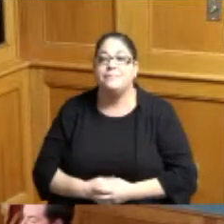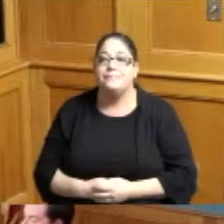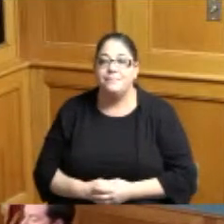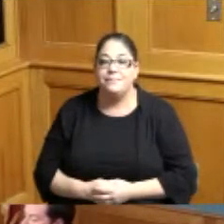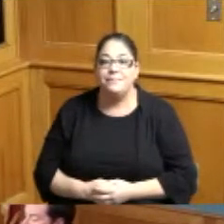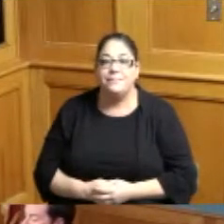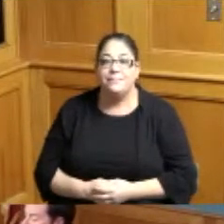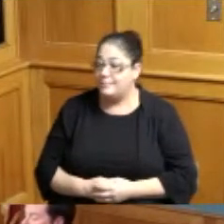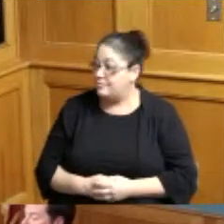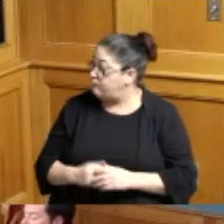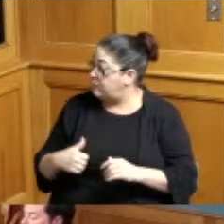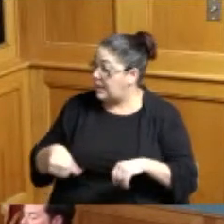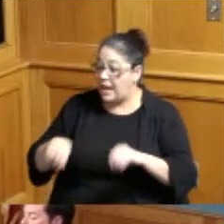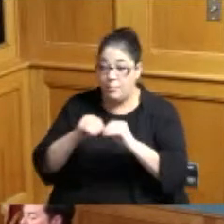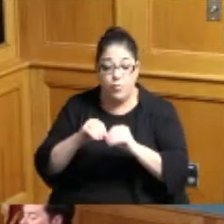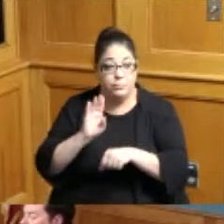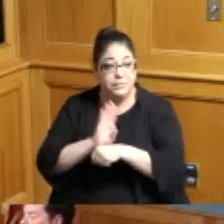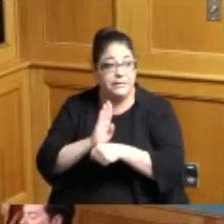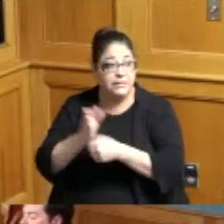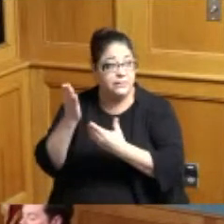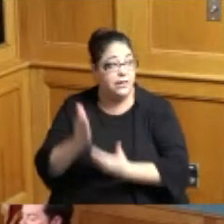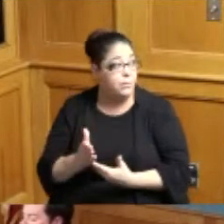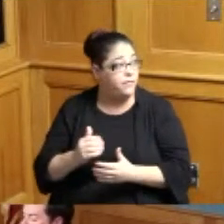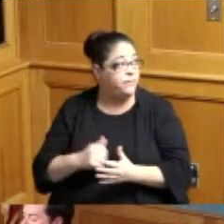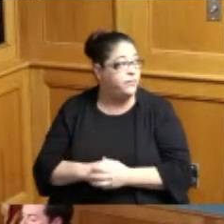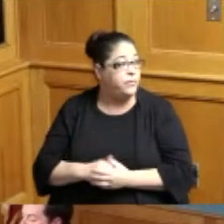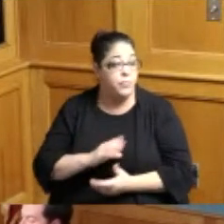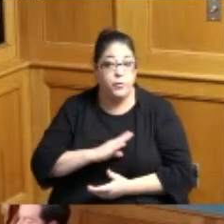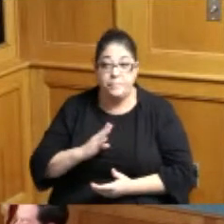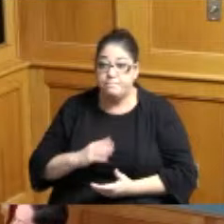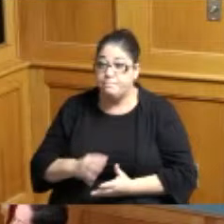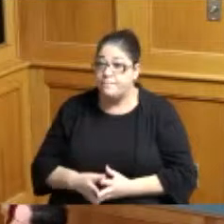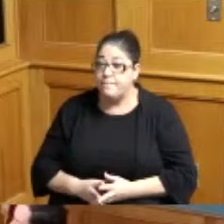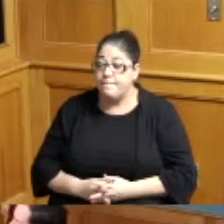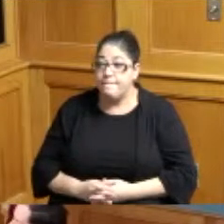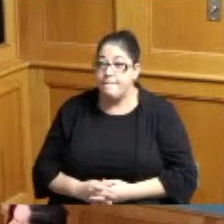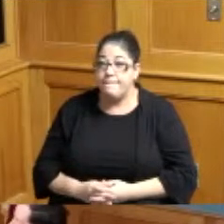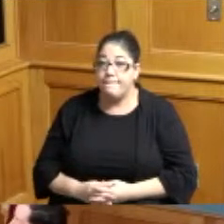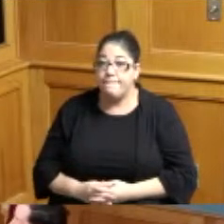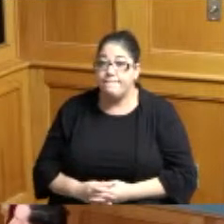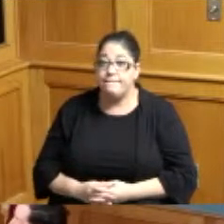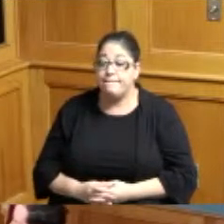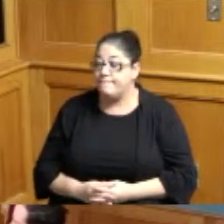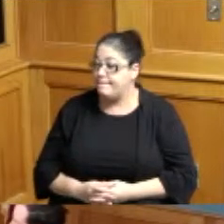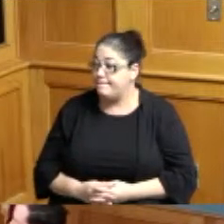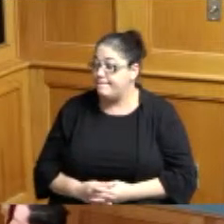okay any further business to come before the Board yeah we or other than that yeah